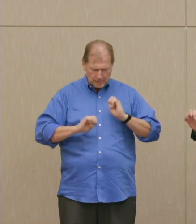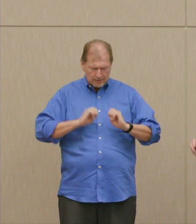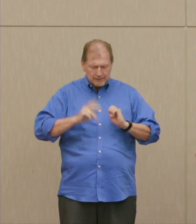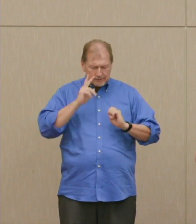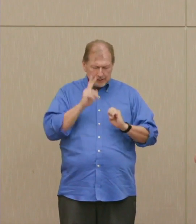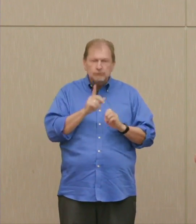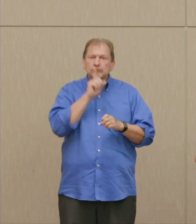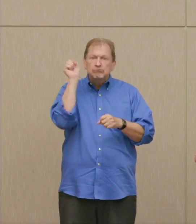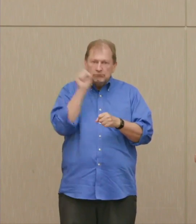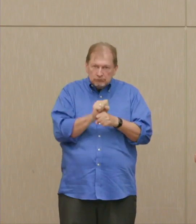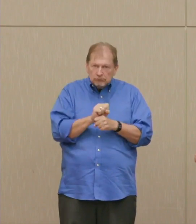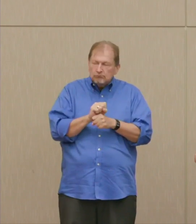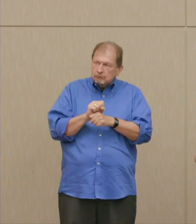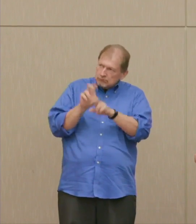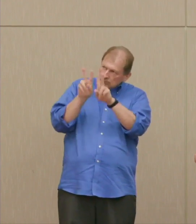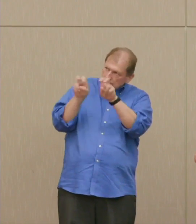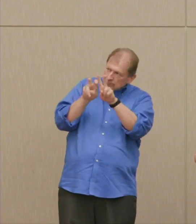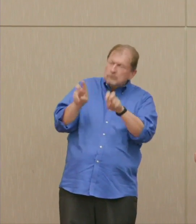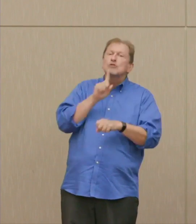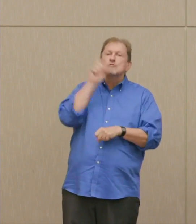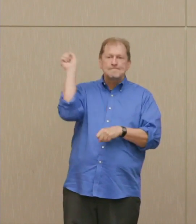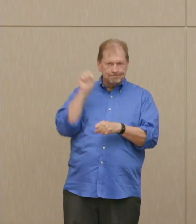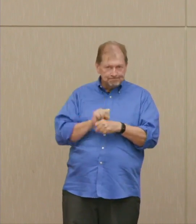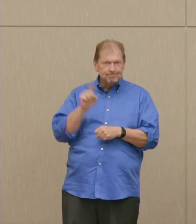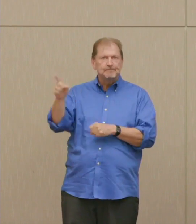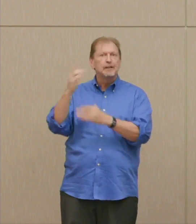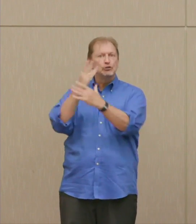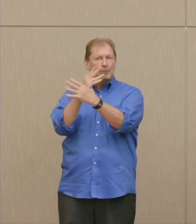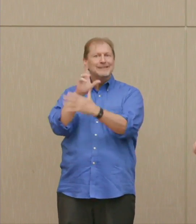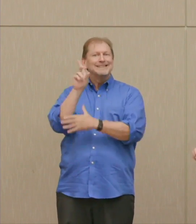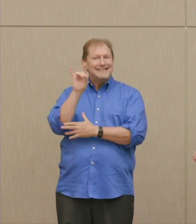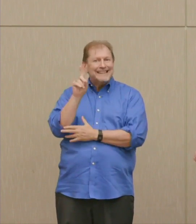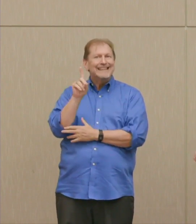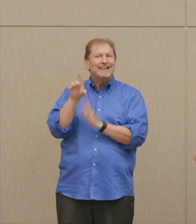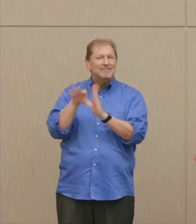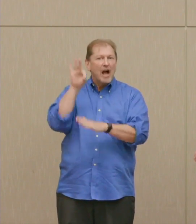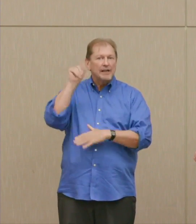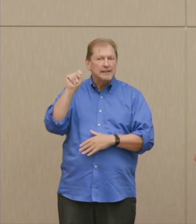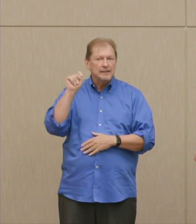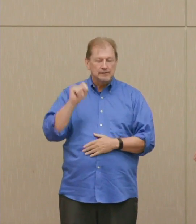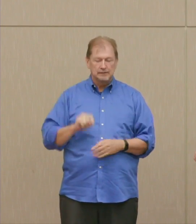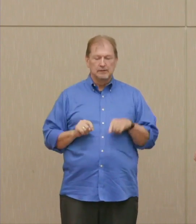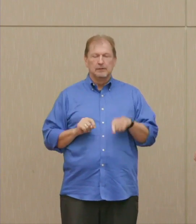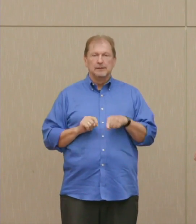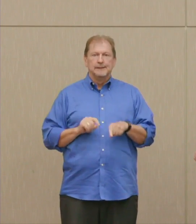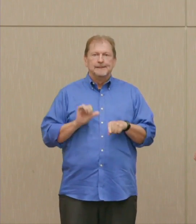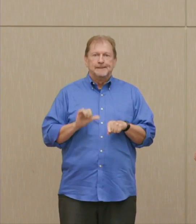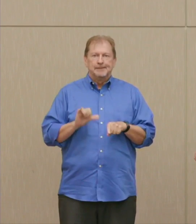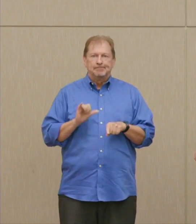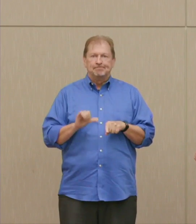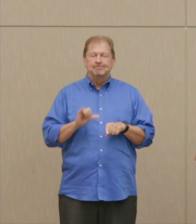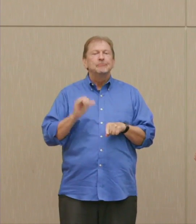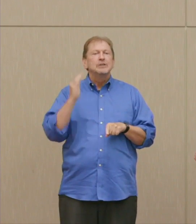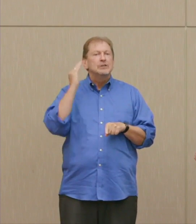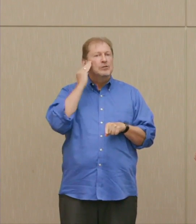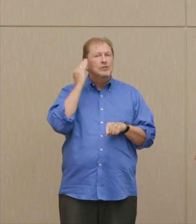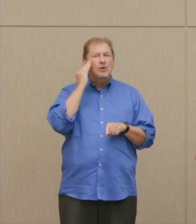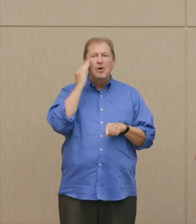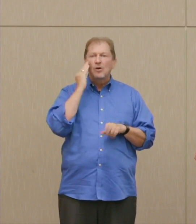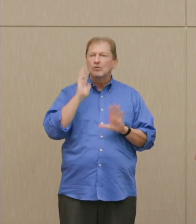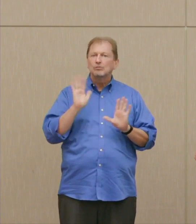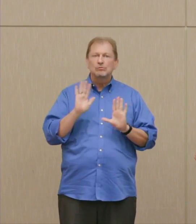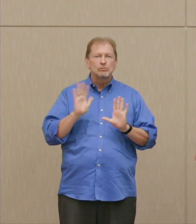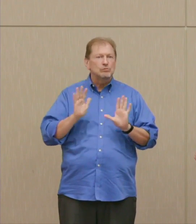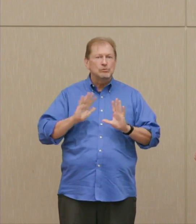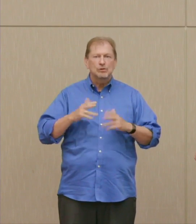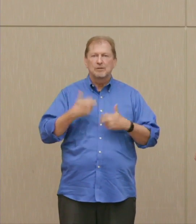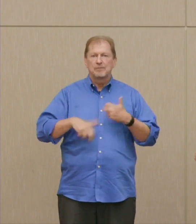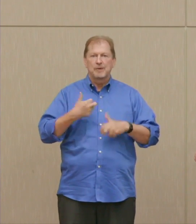released when you bombarded uranium, said he knew that mankind would come to grieve.